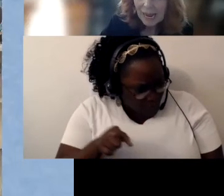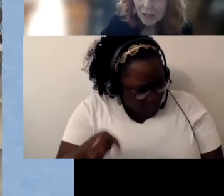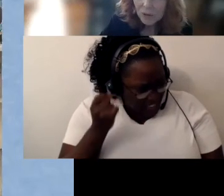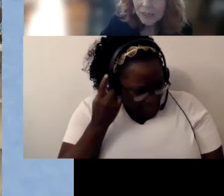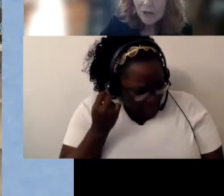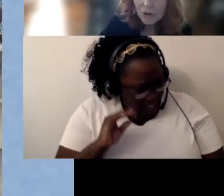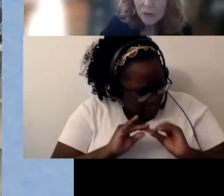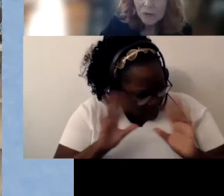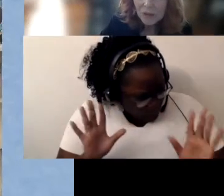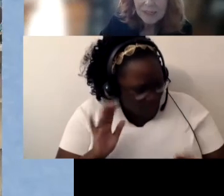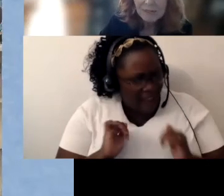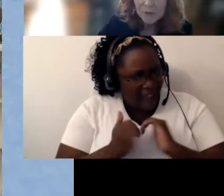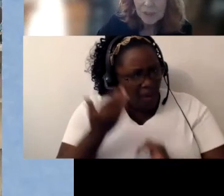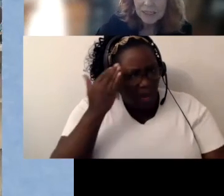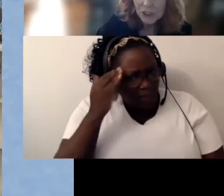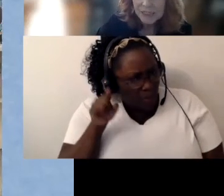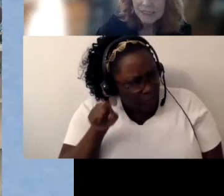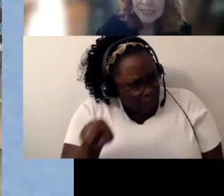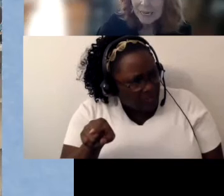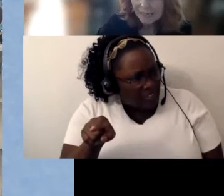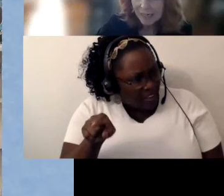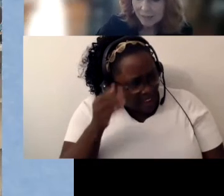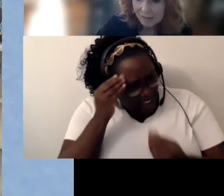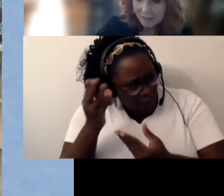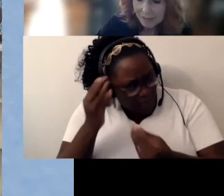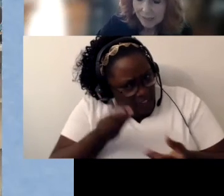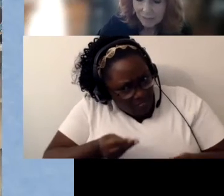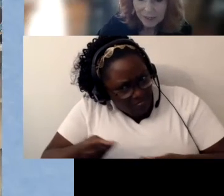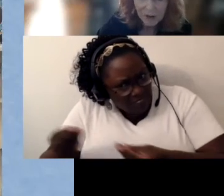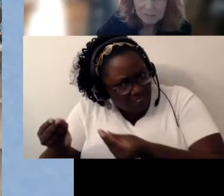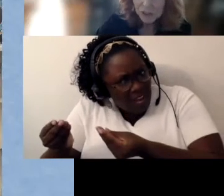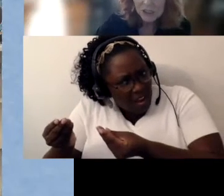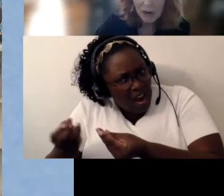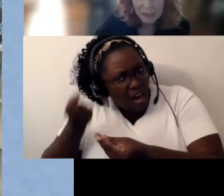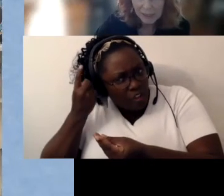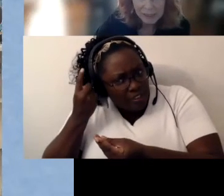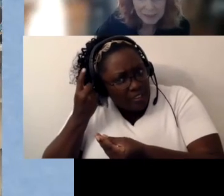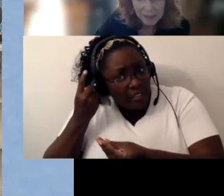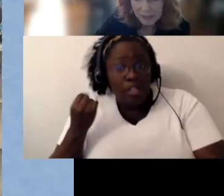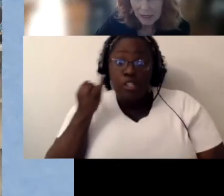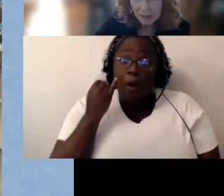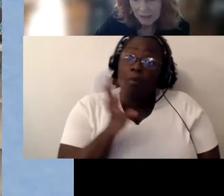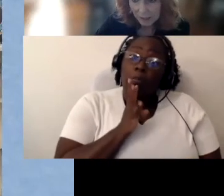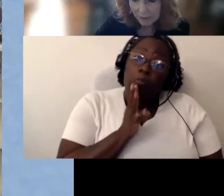do I know that the information is getting there? If I’m just talking that's not good